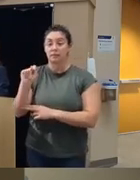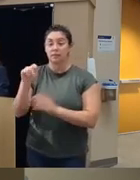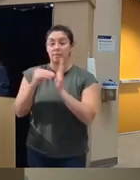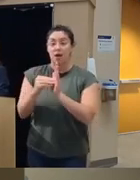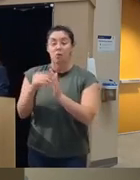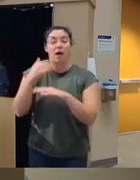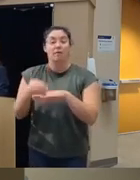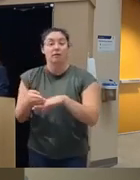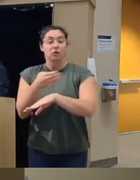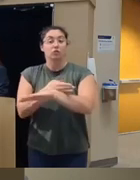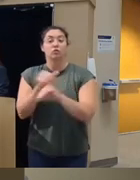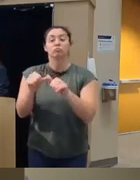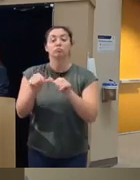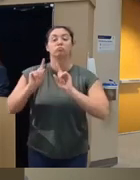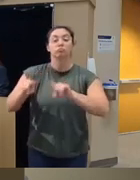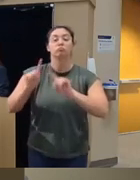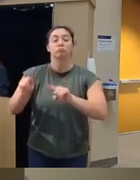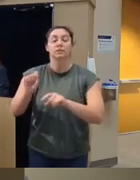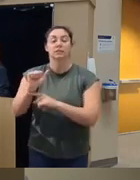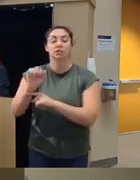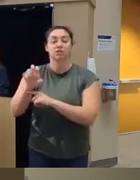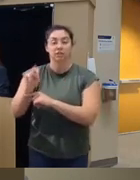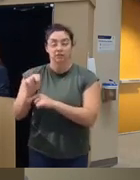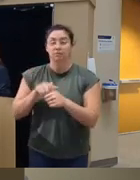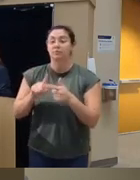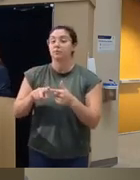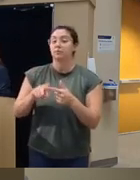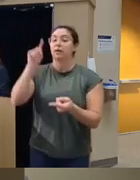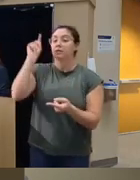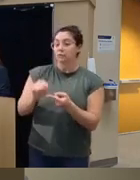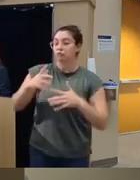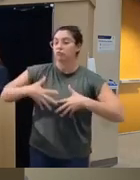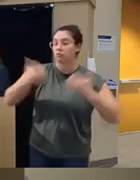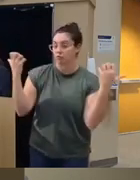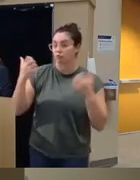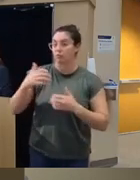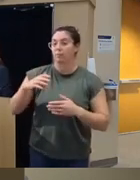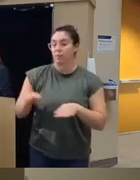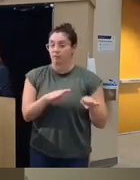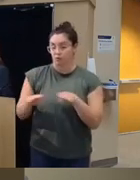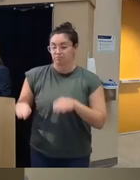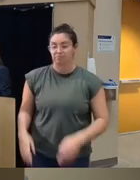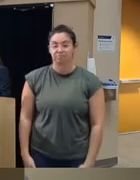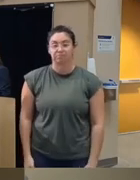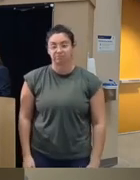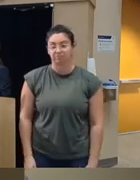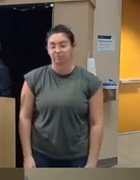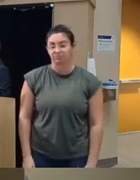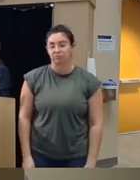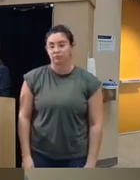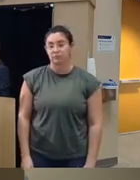number of sessions a decrease in substance use and a decrease in aggressive behaviors and so